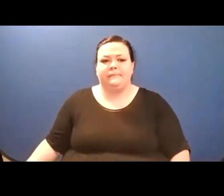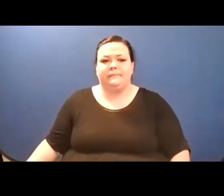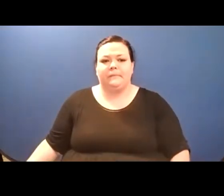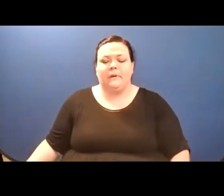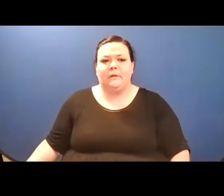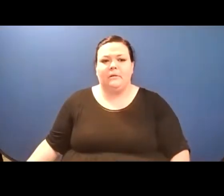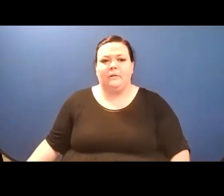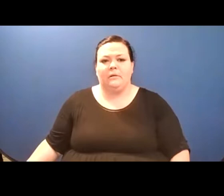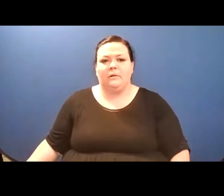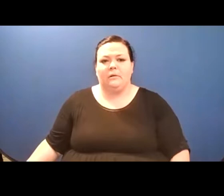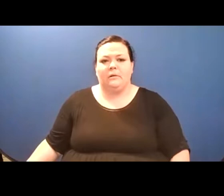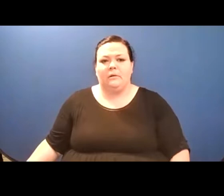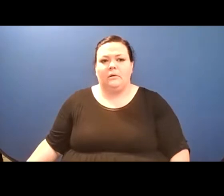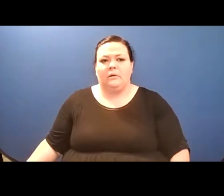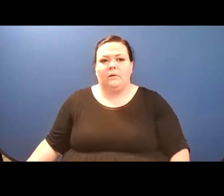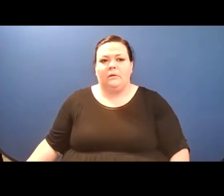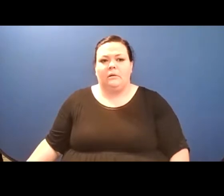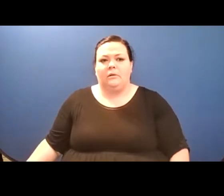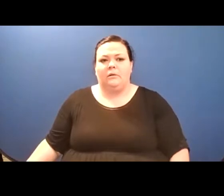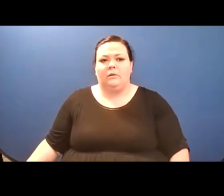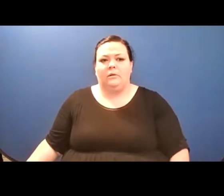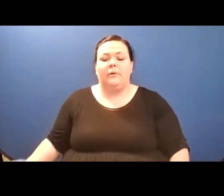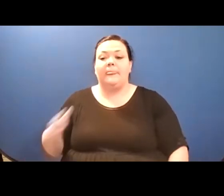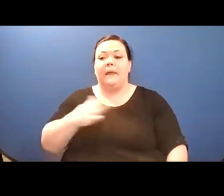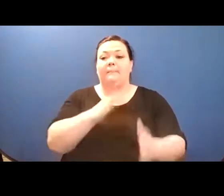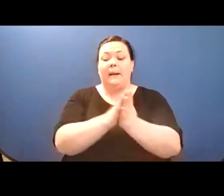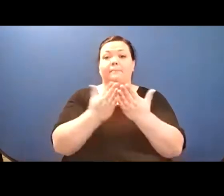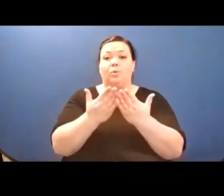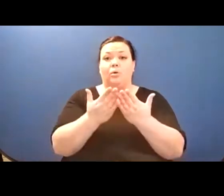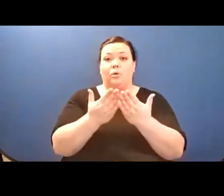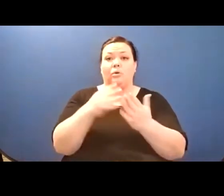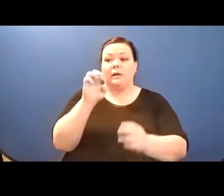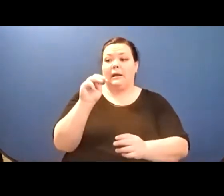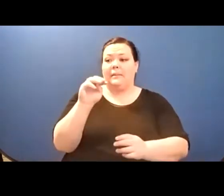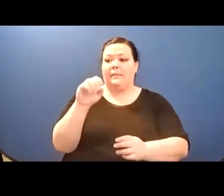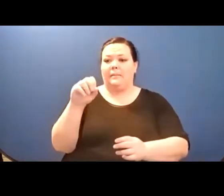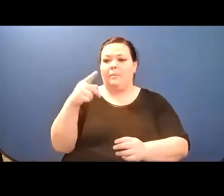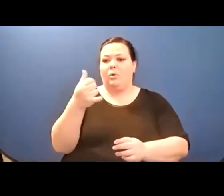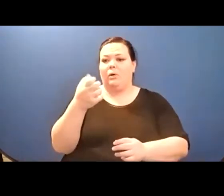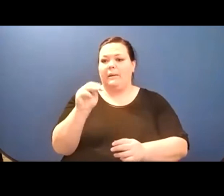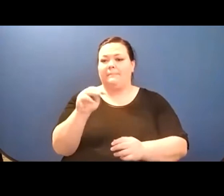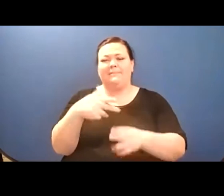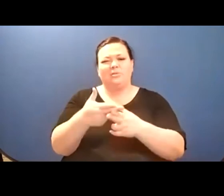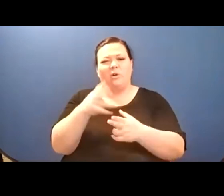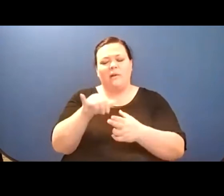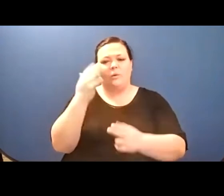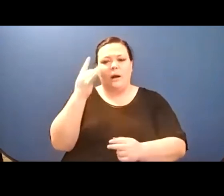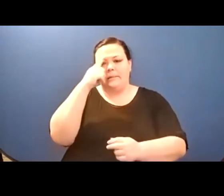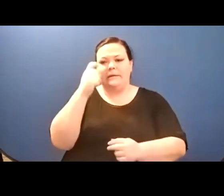It is the skyward glance that begins.// Begins to look upon the wind chimes up on the tree.//